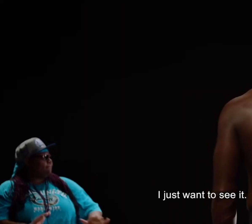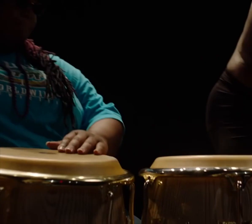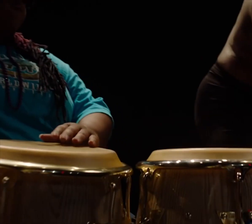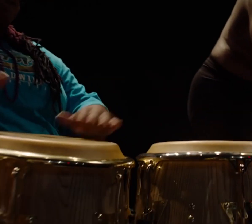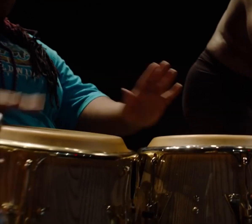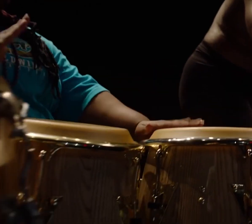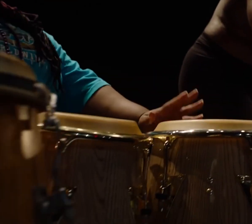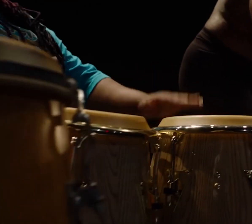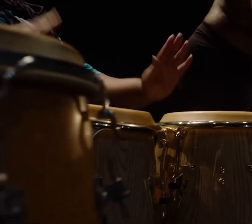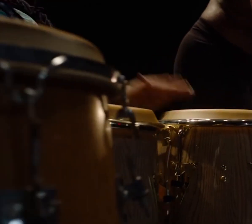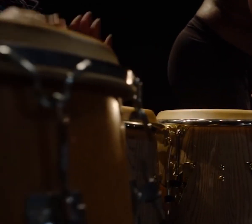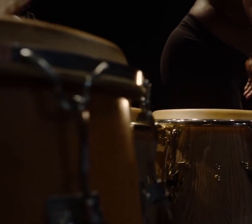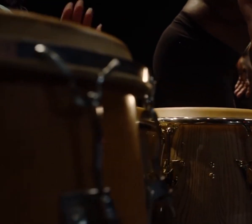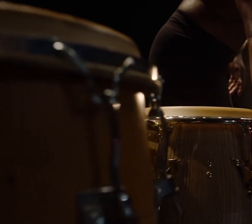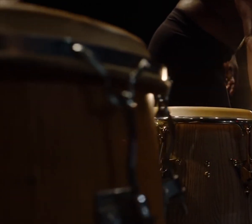He touches the instruments.